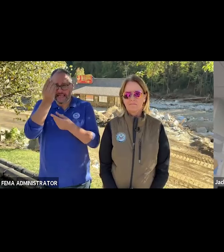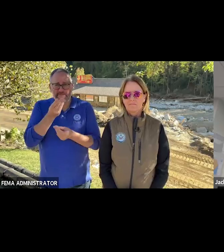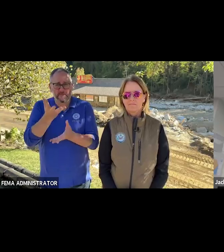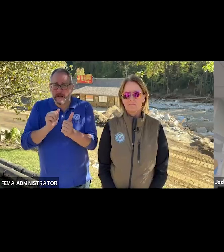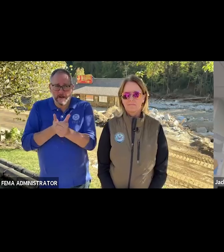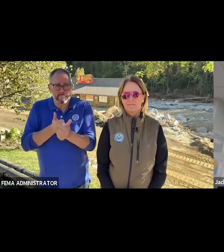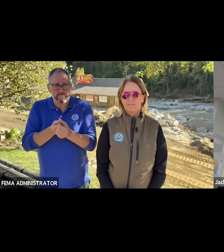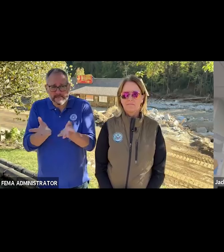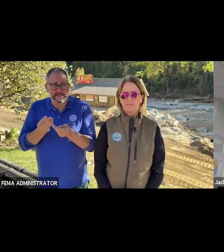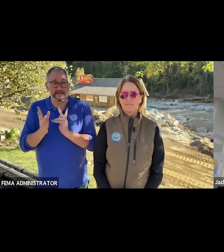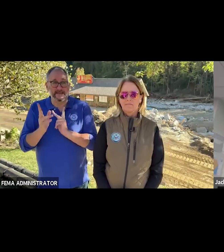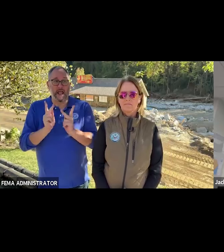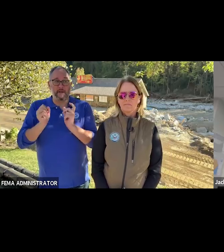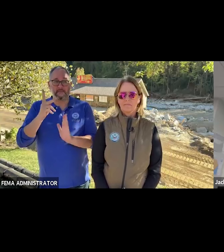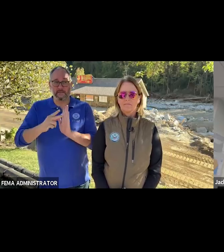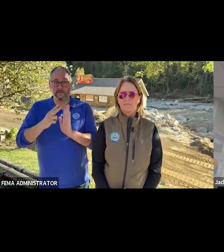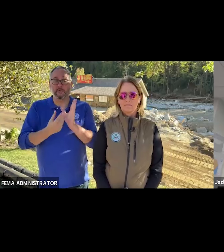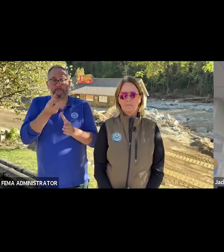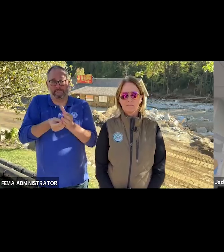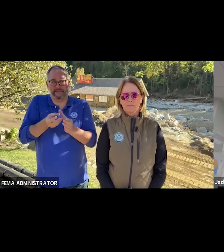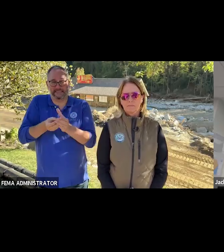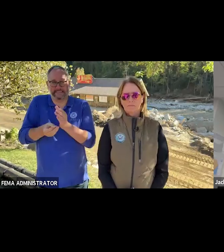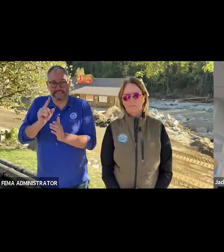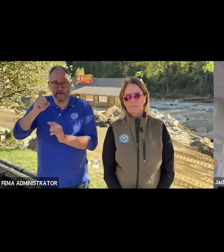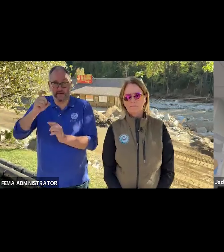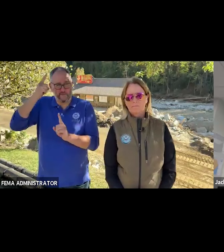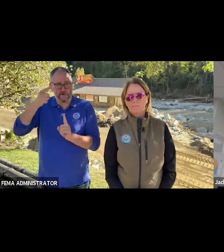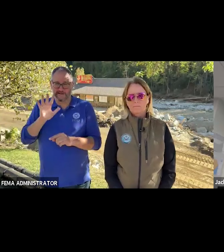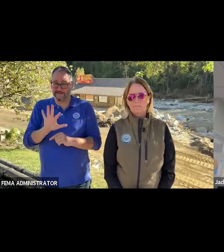I know the governor said the other day was 92, but do you have an update, updated tally?